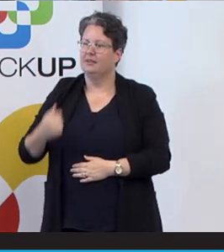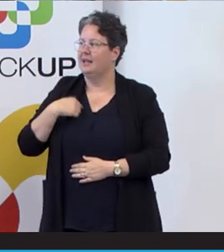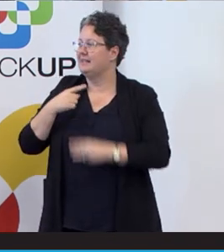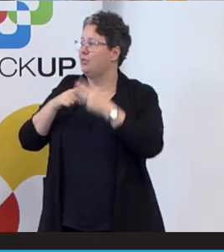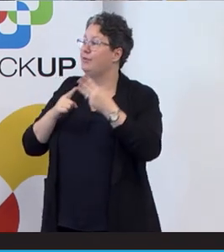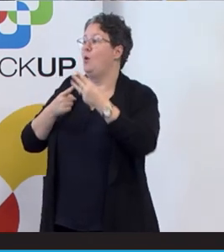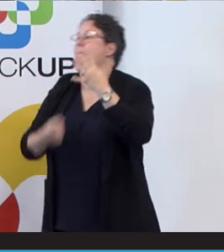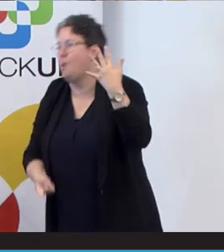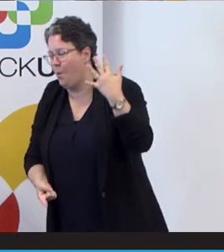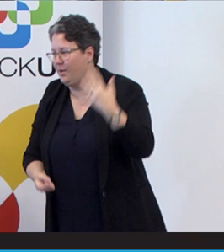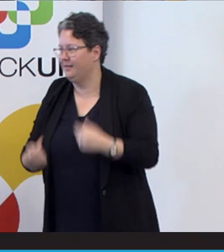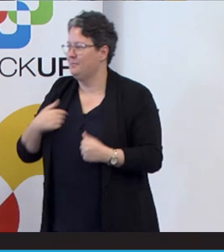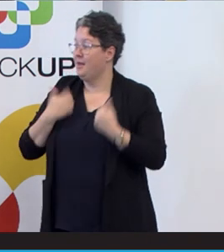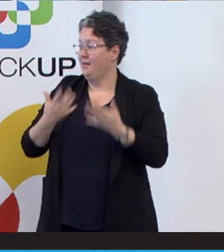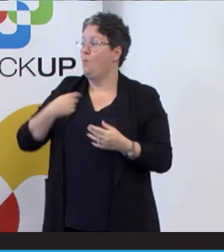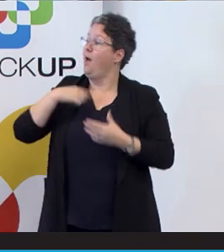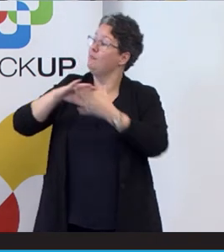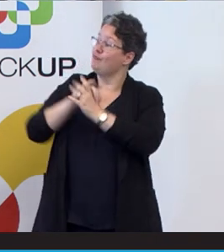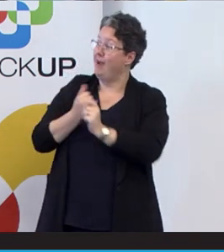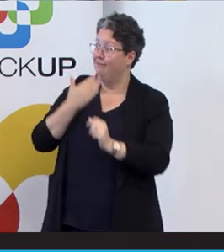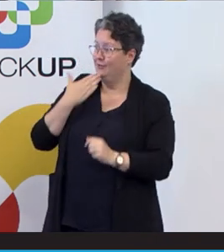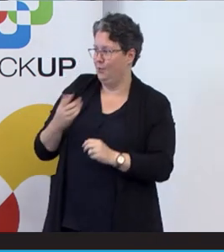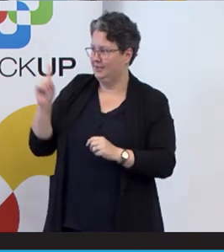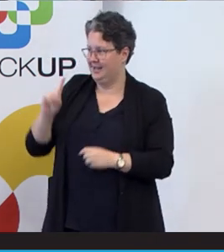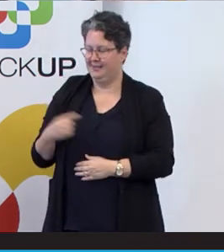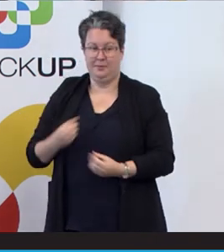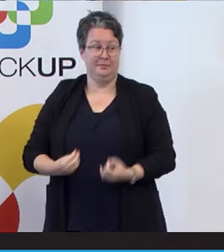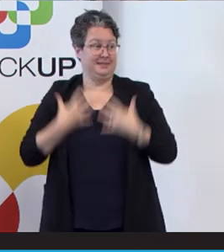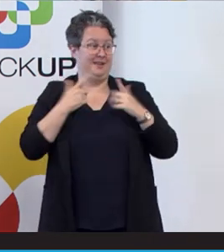things, but I just like to share what I'm grateful for today and inspired by Dinesh.